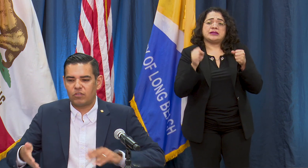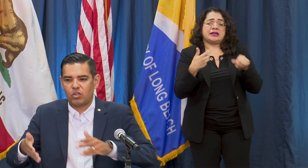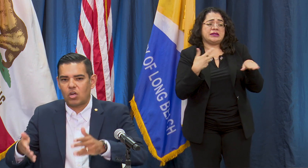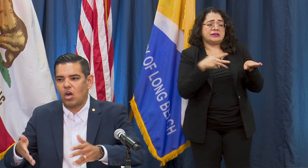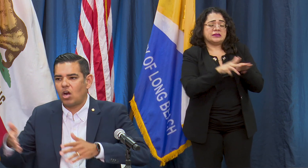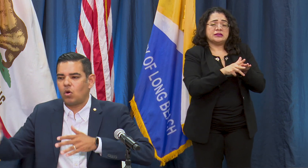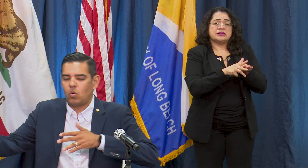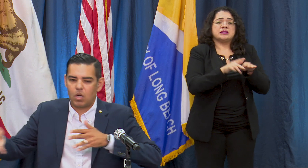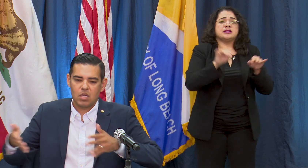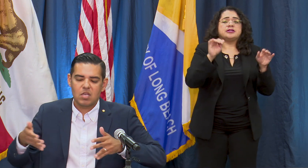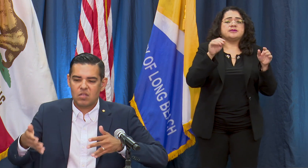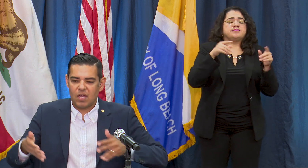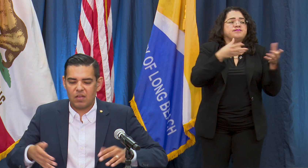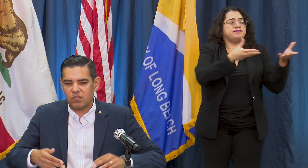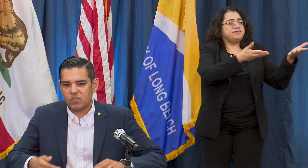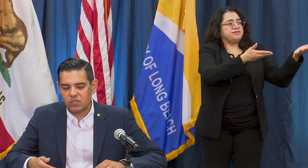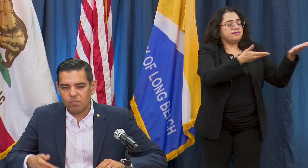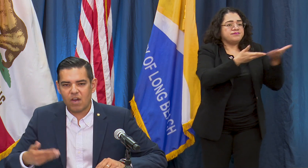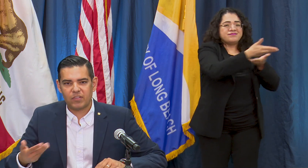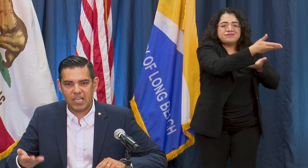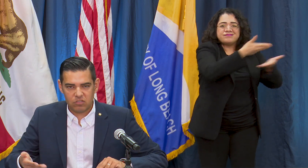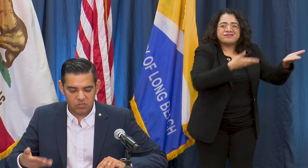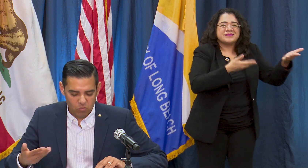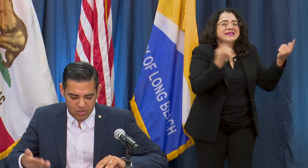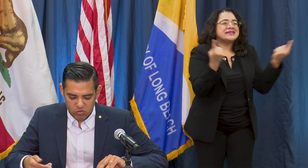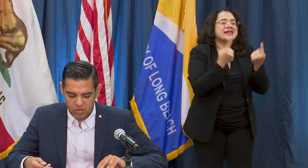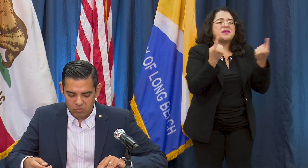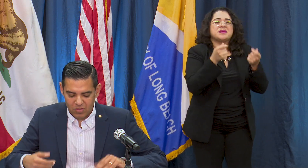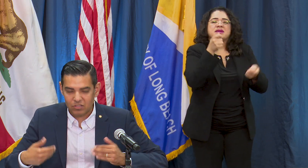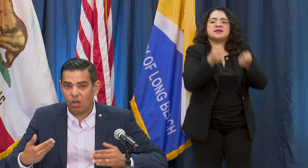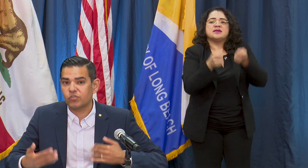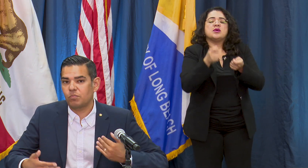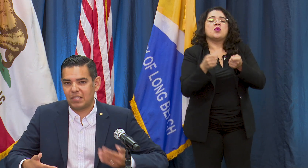in their car or some modifications to restaurants so that's also being